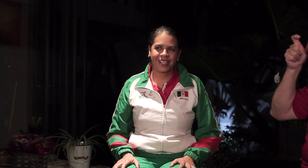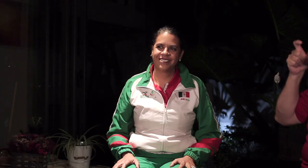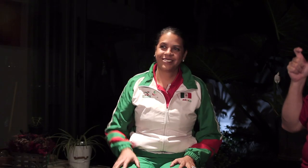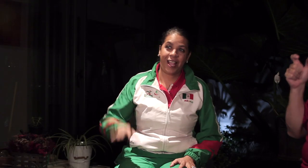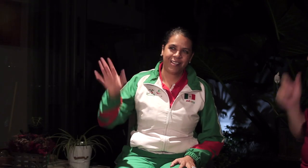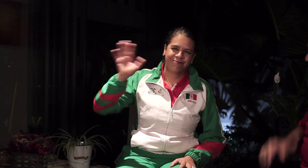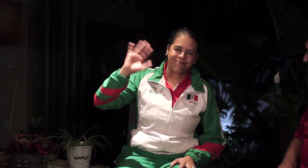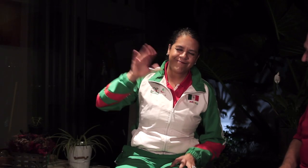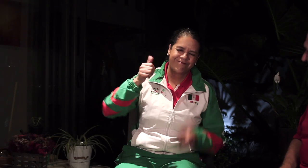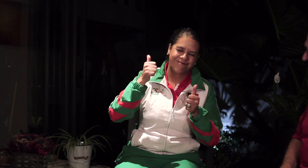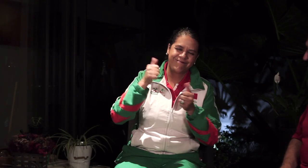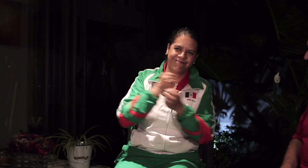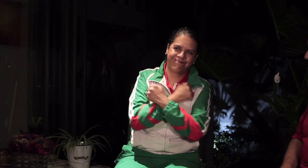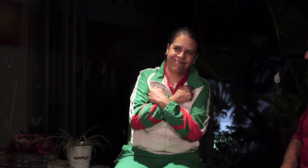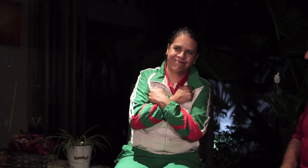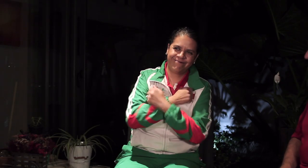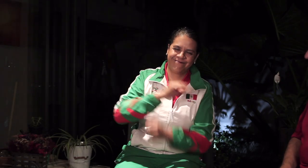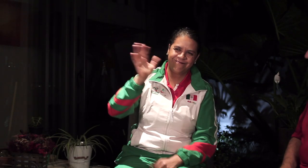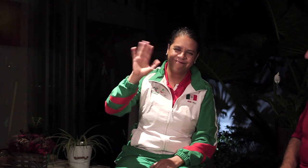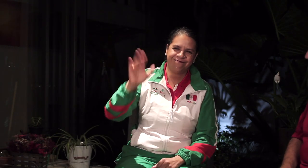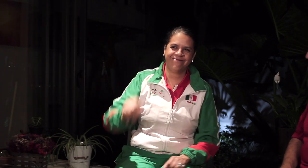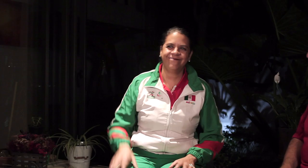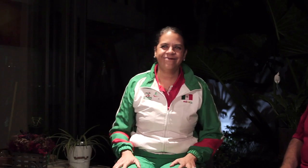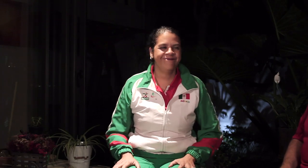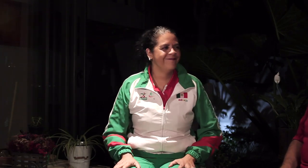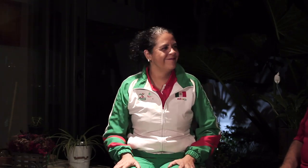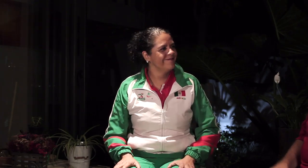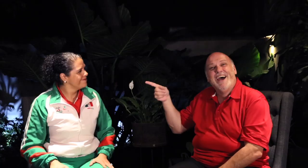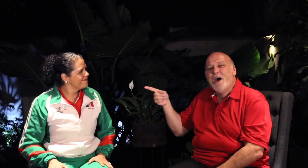[Xochitl]: Hello, love you all!